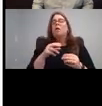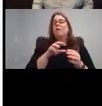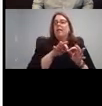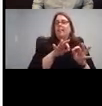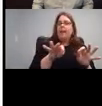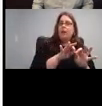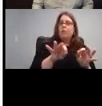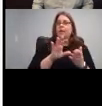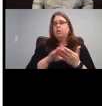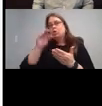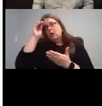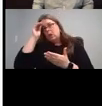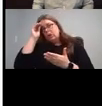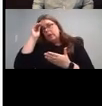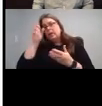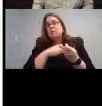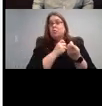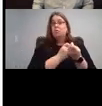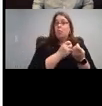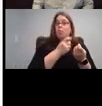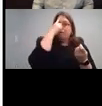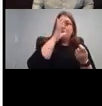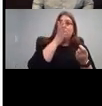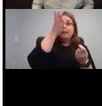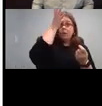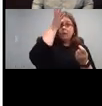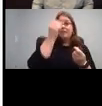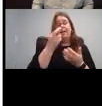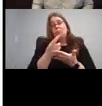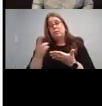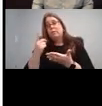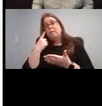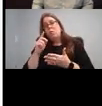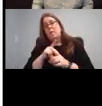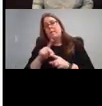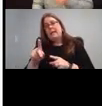support Preparing and resources for professional. So there's